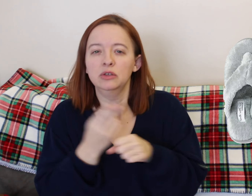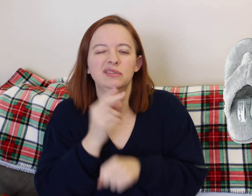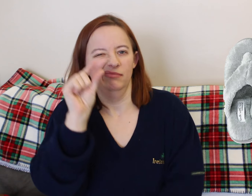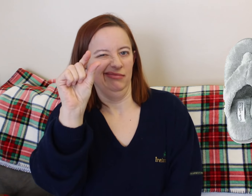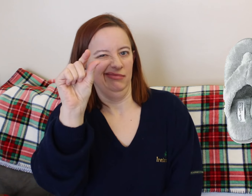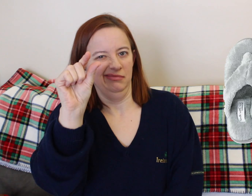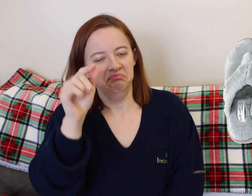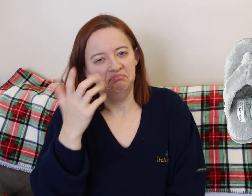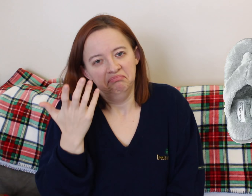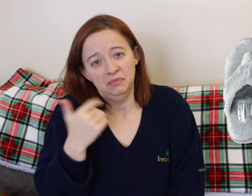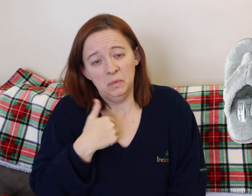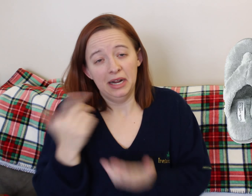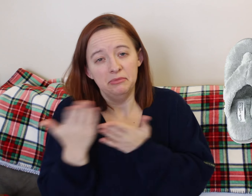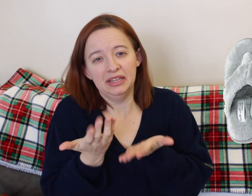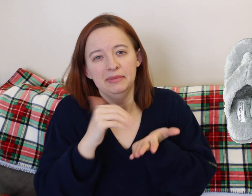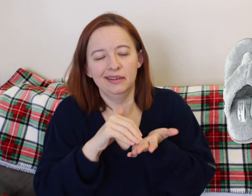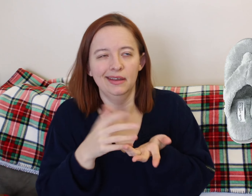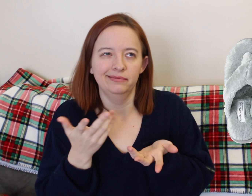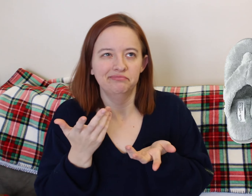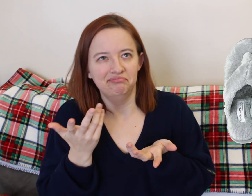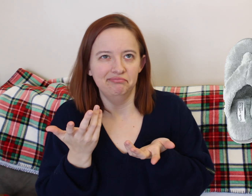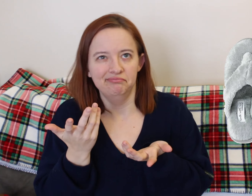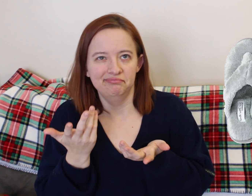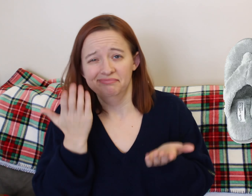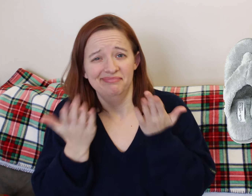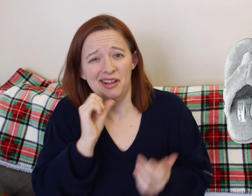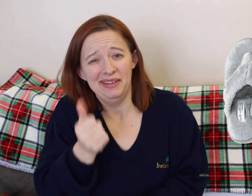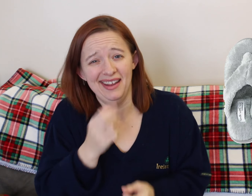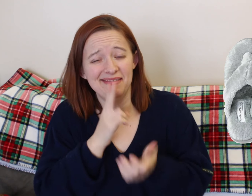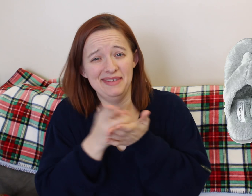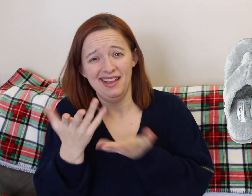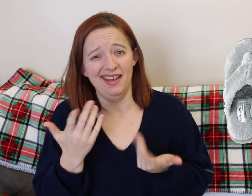But just kind of warning, you never know what's gonna happen. Slippers? I would say yes.